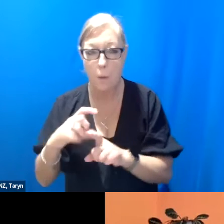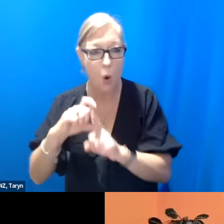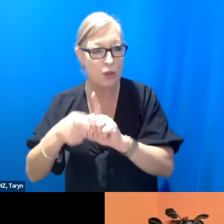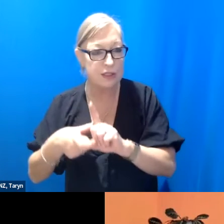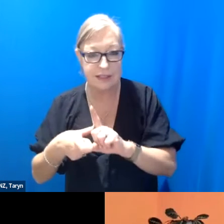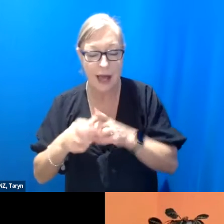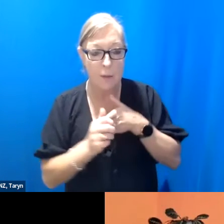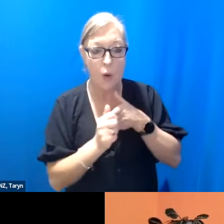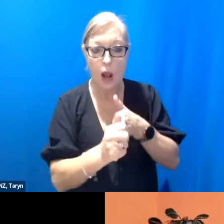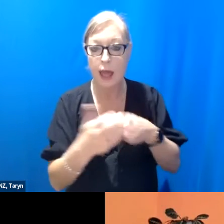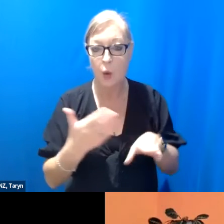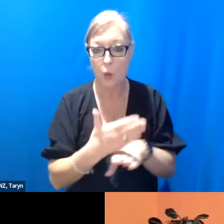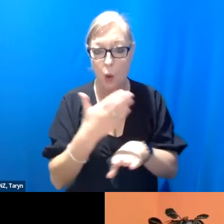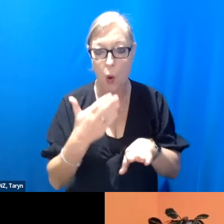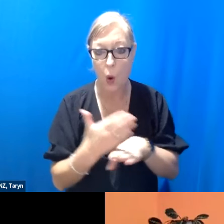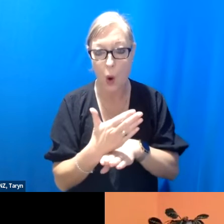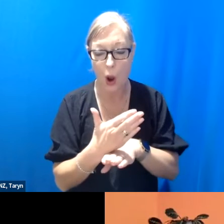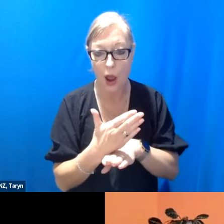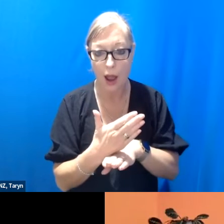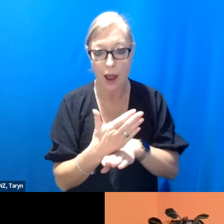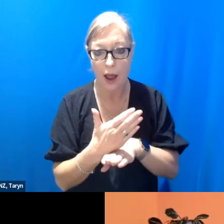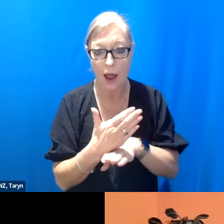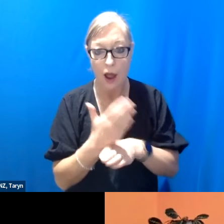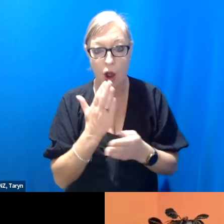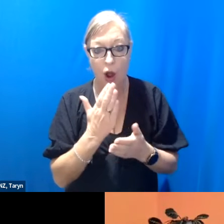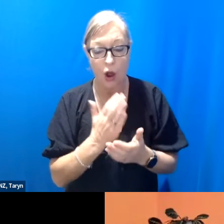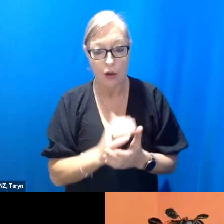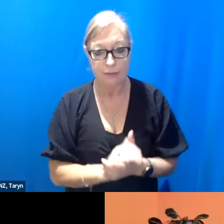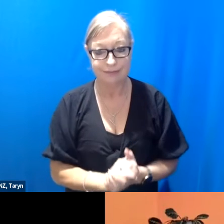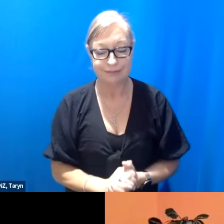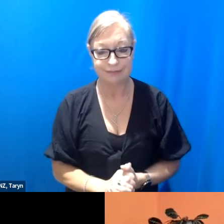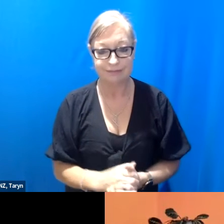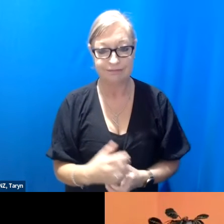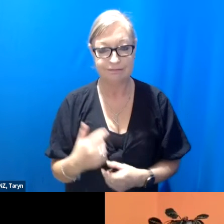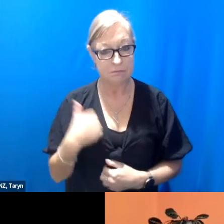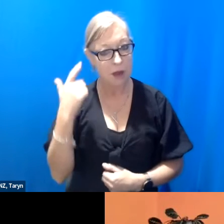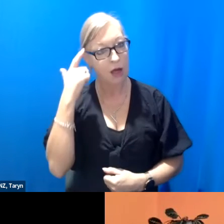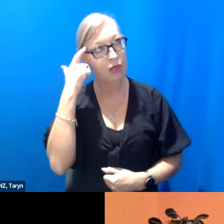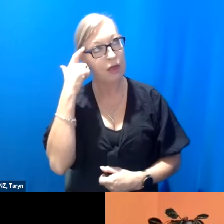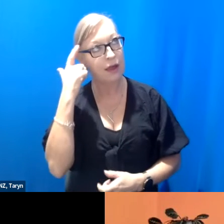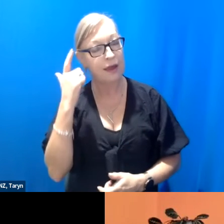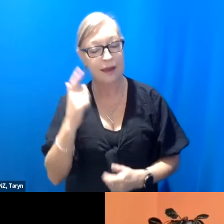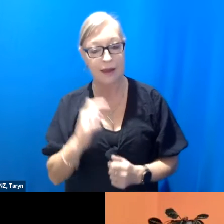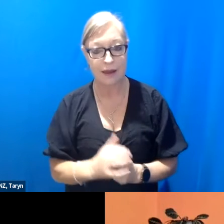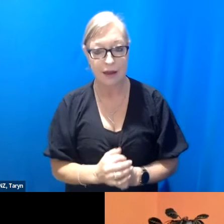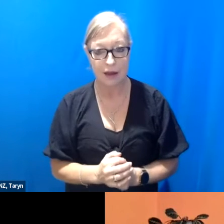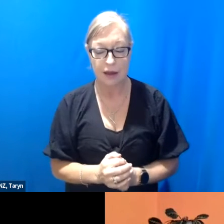work and really starting to - I think, just the huge, sort of,